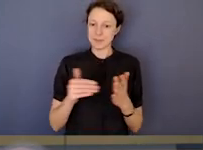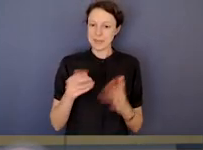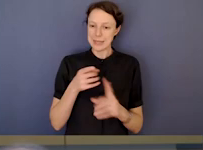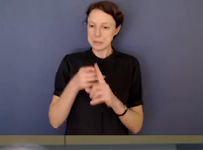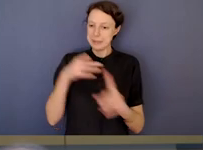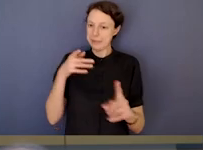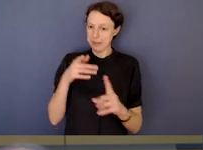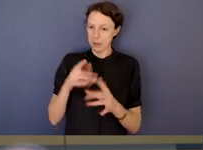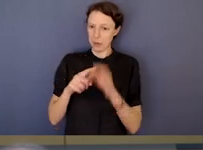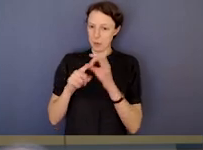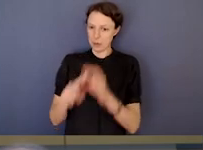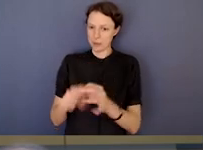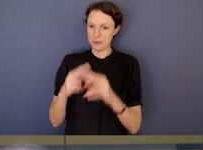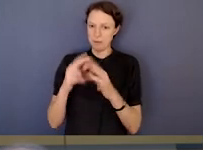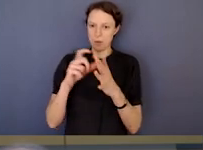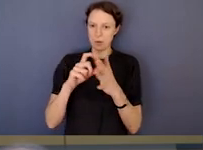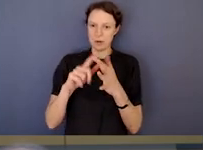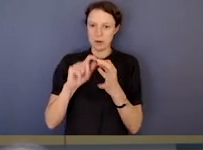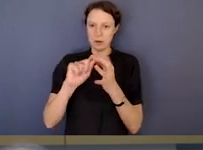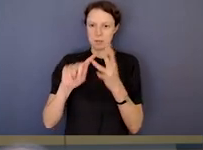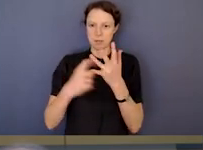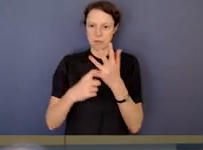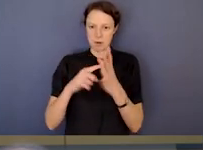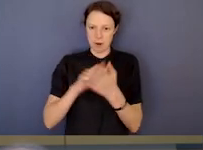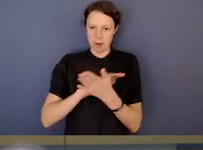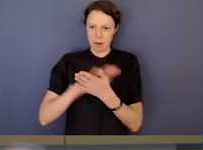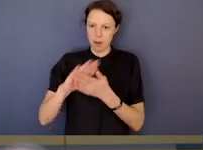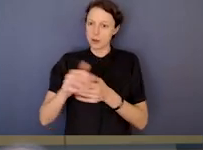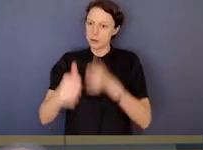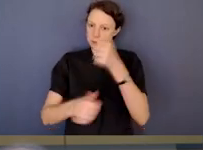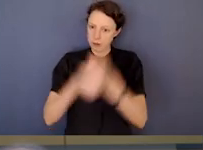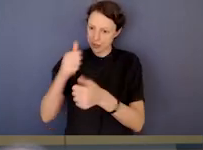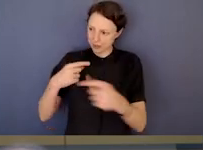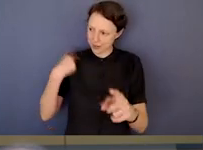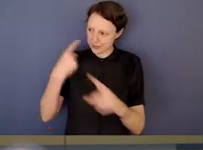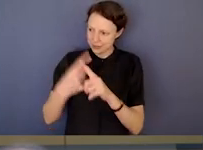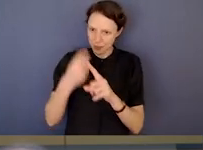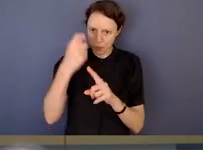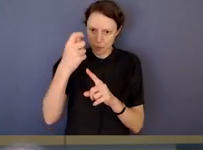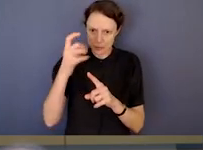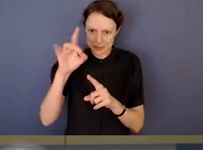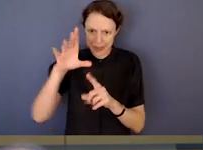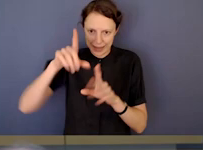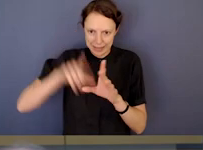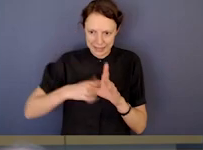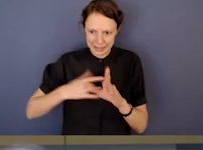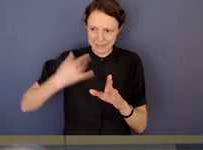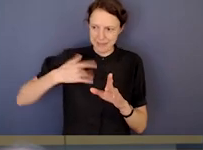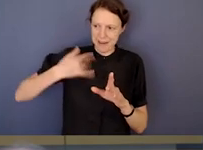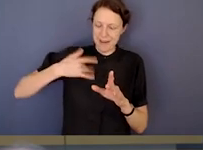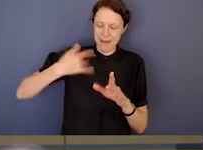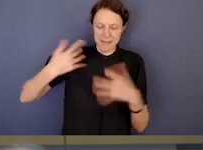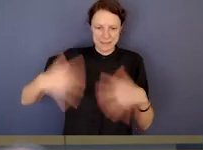because Deborah, it's coming up to the end of your ten year term. Congratulations on... Surviving. All the work that you've done.